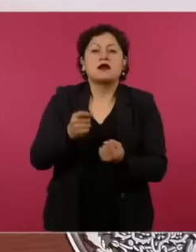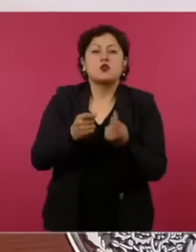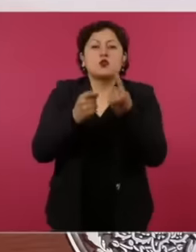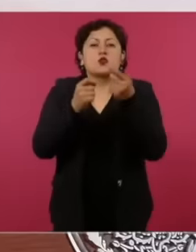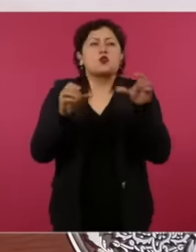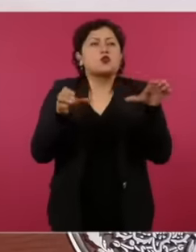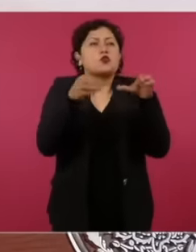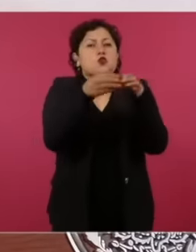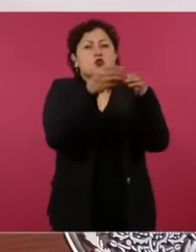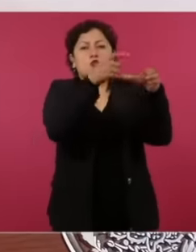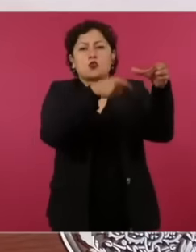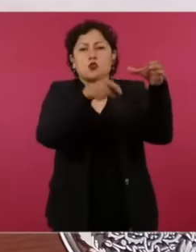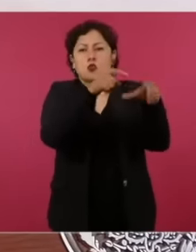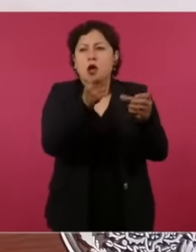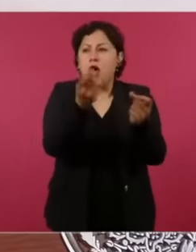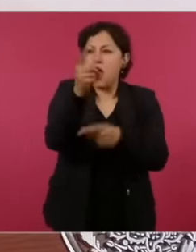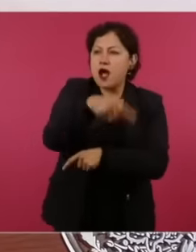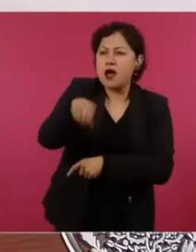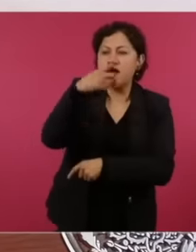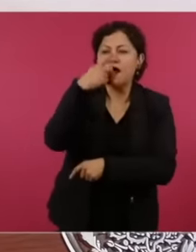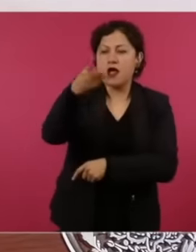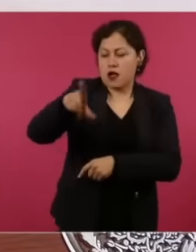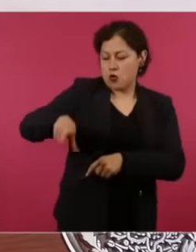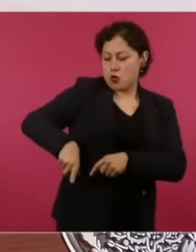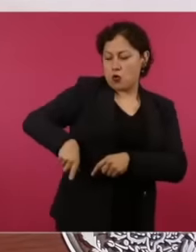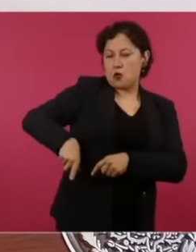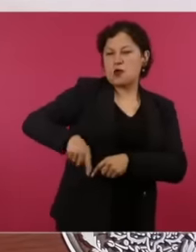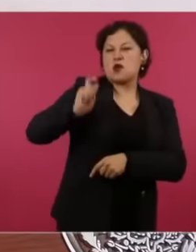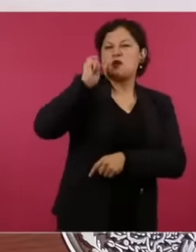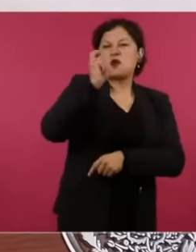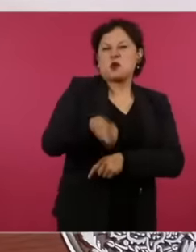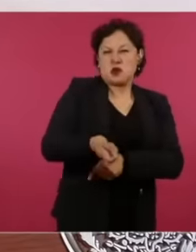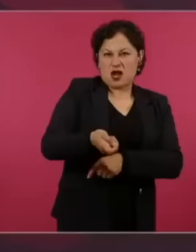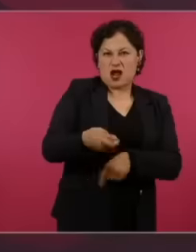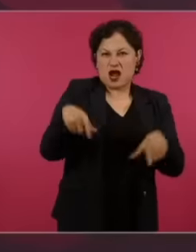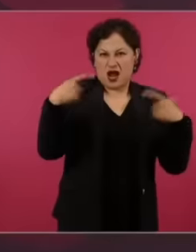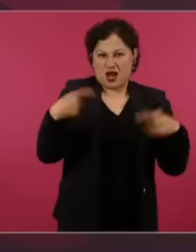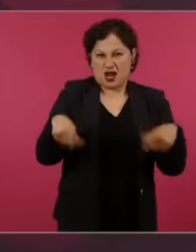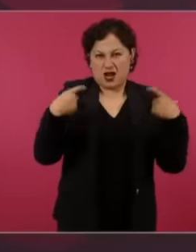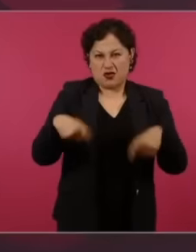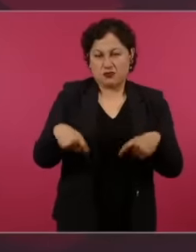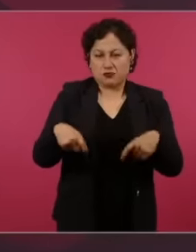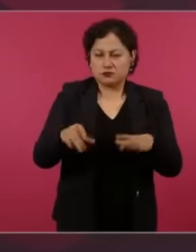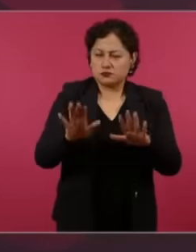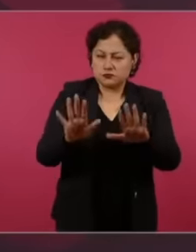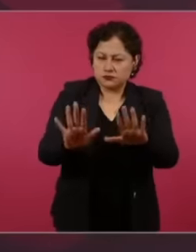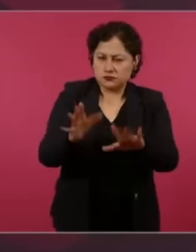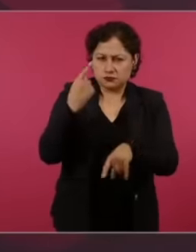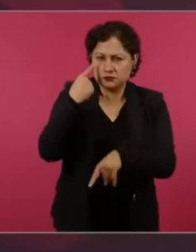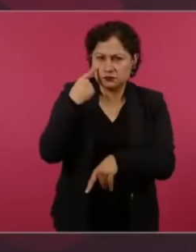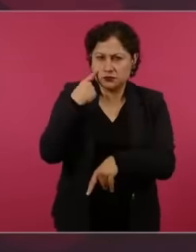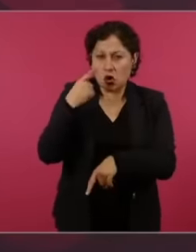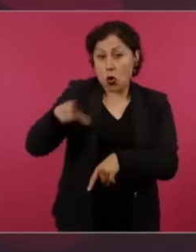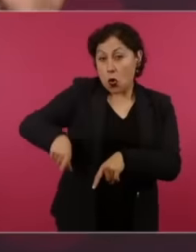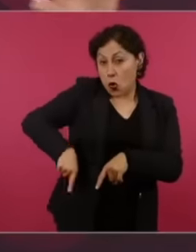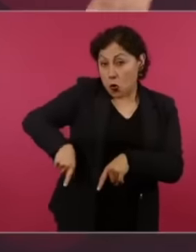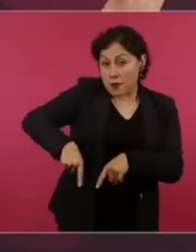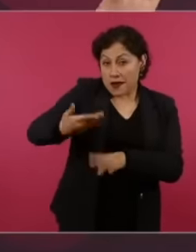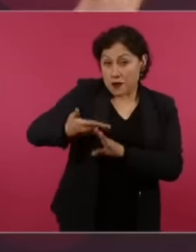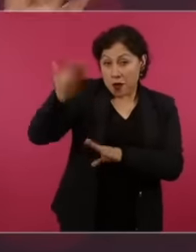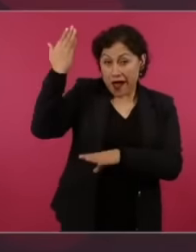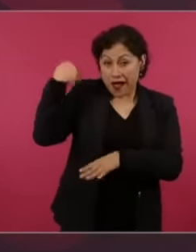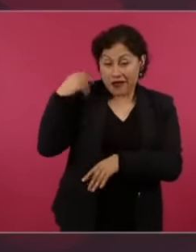government of the rich I say the government of a minority with a façade of democracy